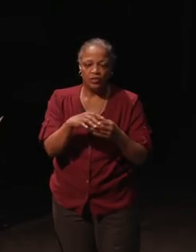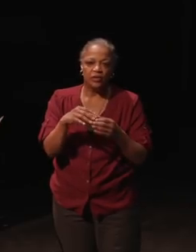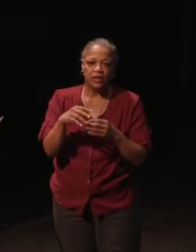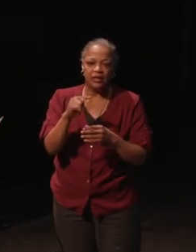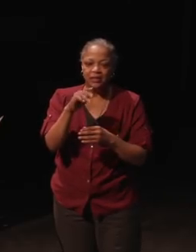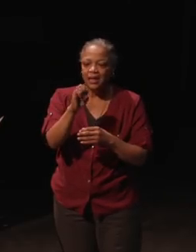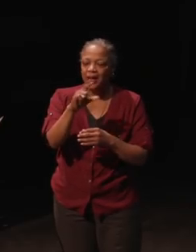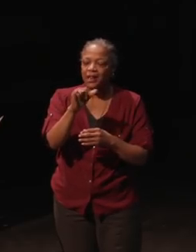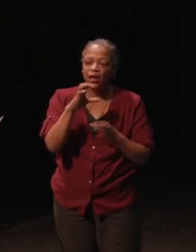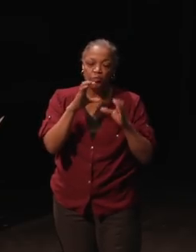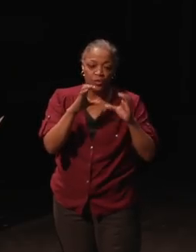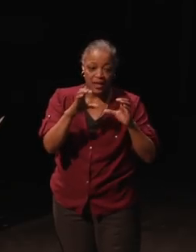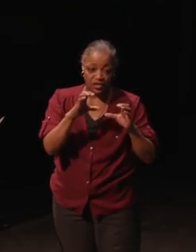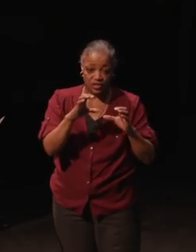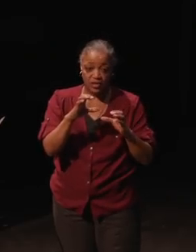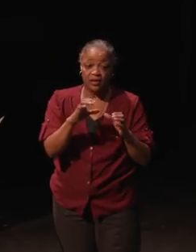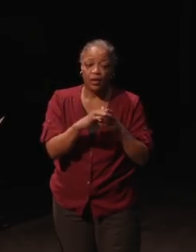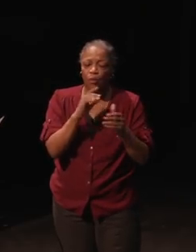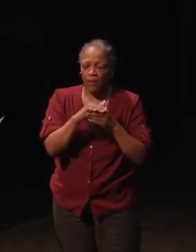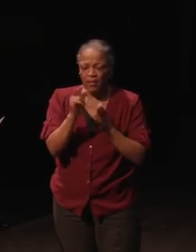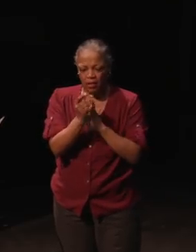and at that time when that law was passed in 1996,